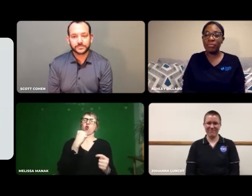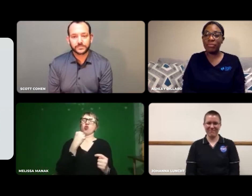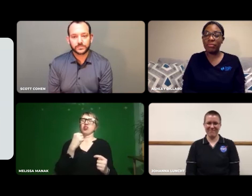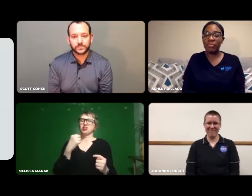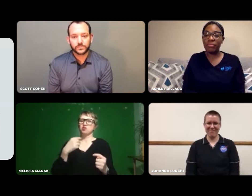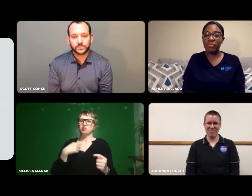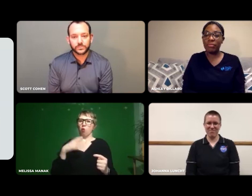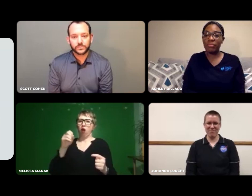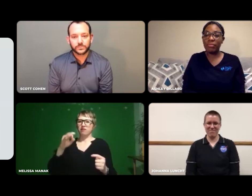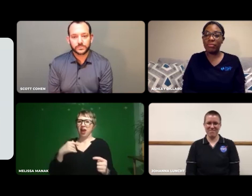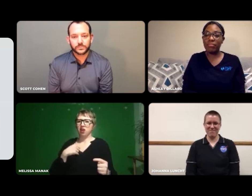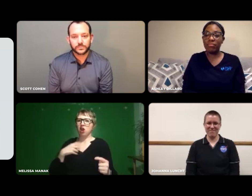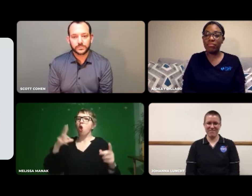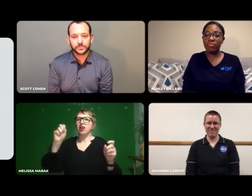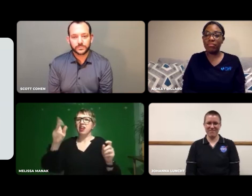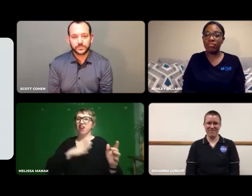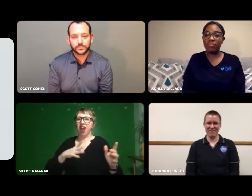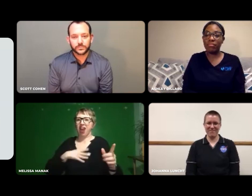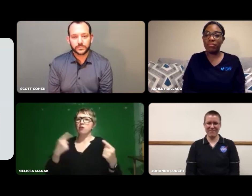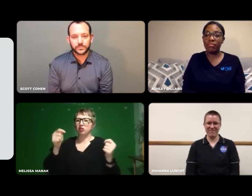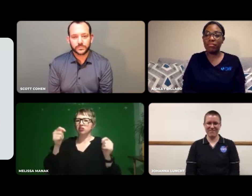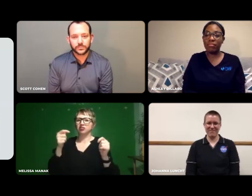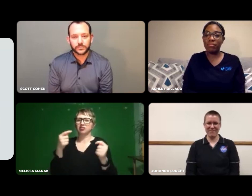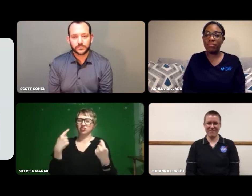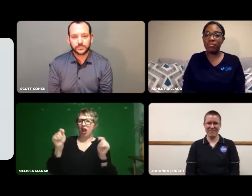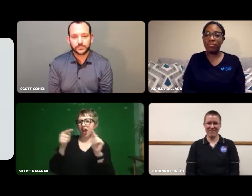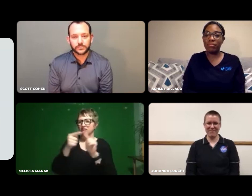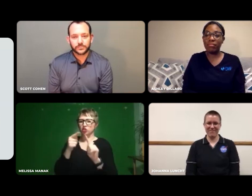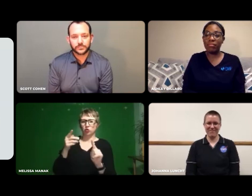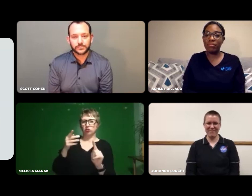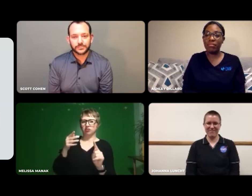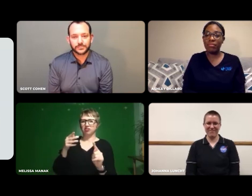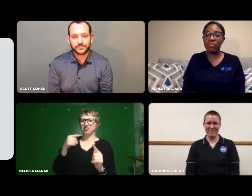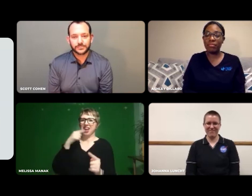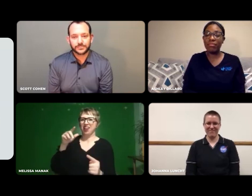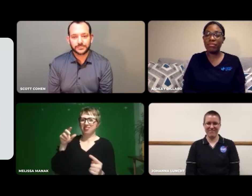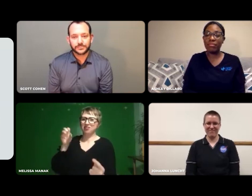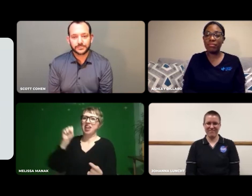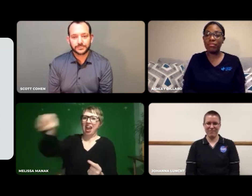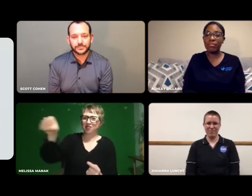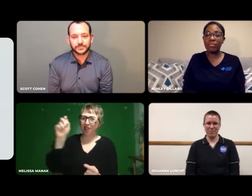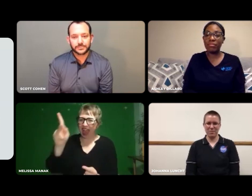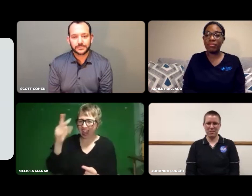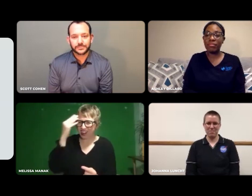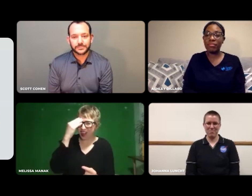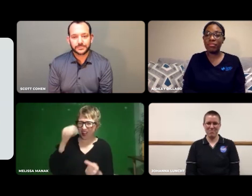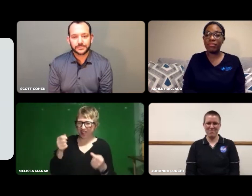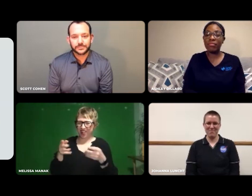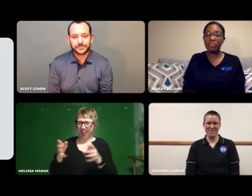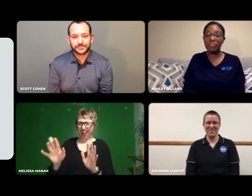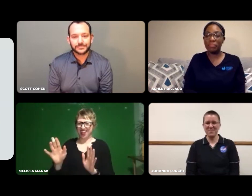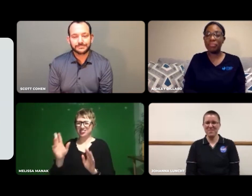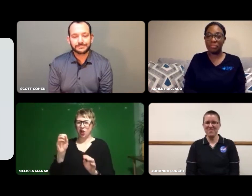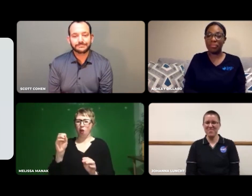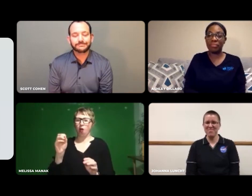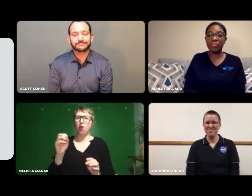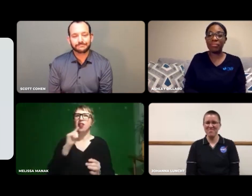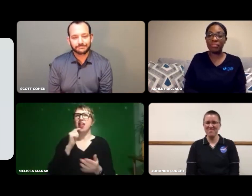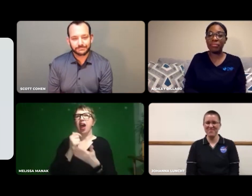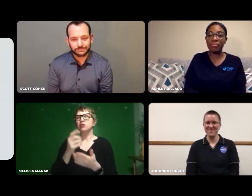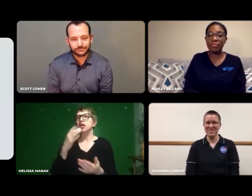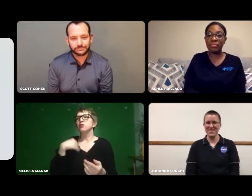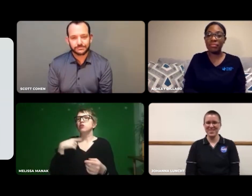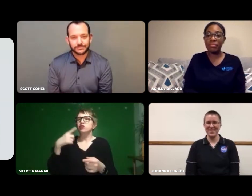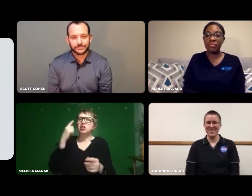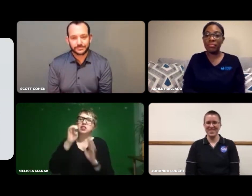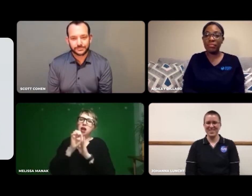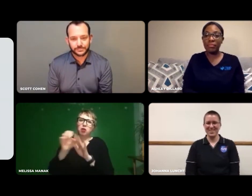That makes me feel like I have to fight back, and it motivates me more.